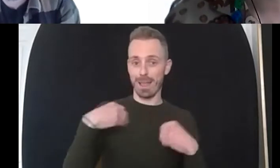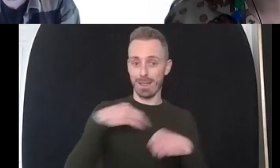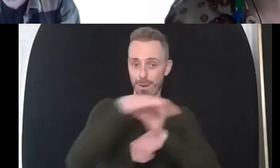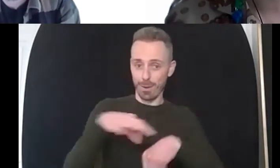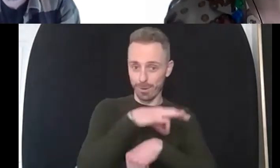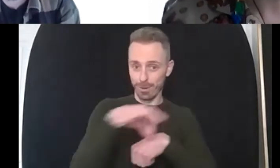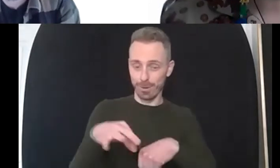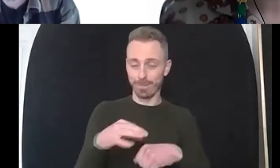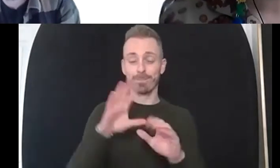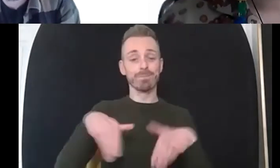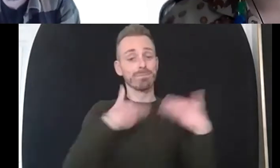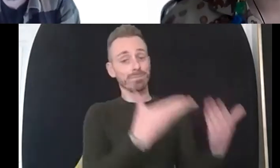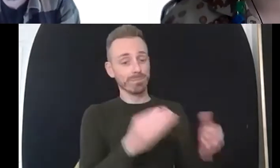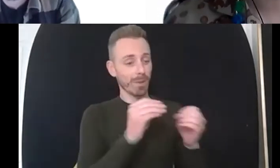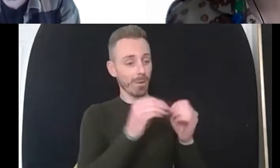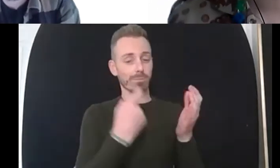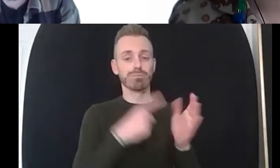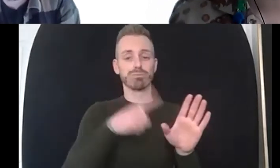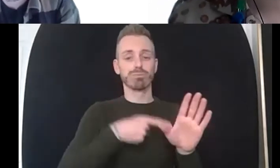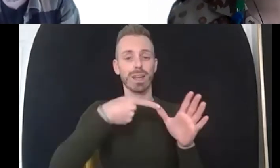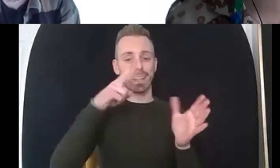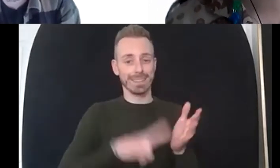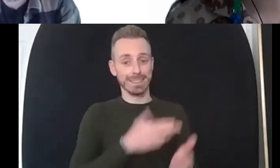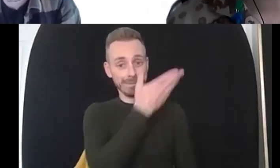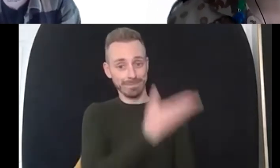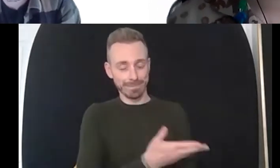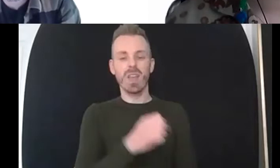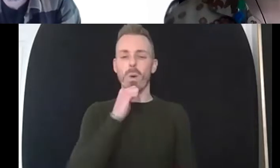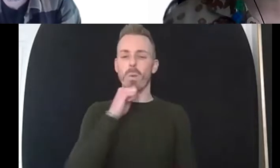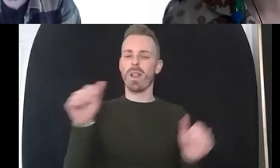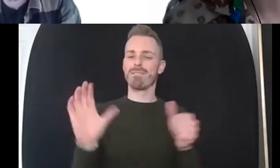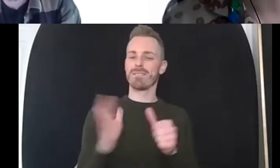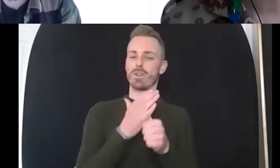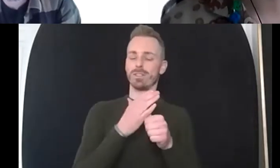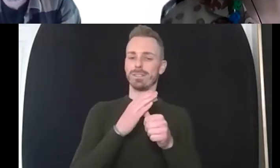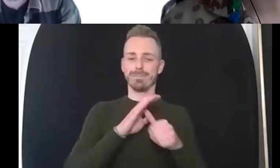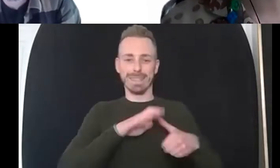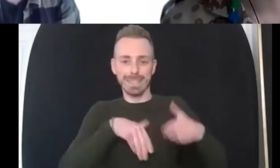introduce brian so i'll do a little bit of a summary of his amazing trajectory really